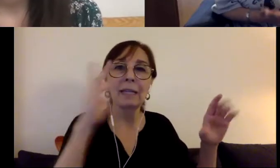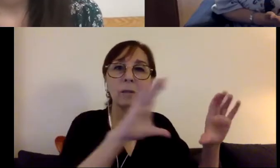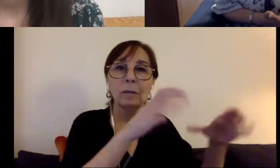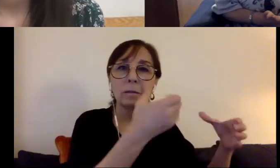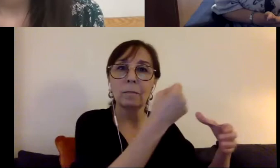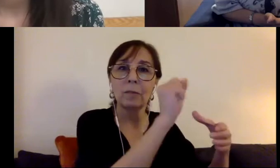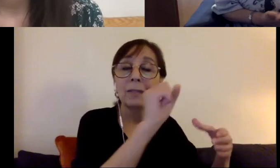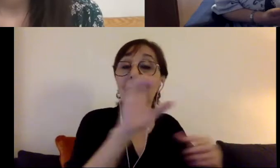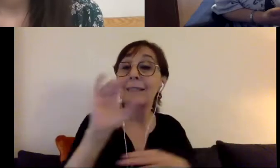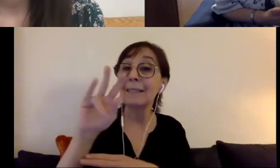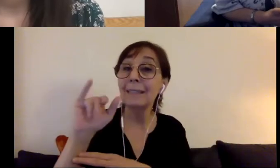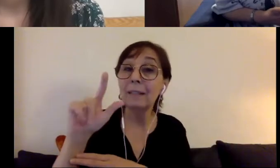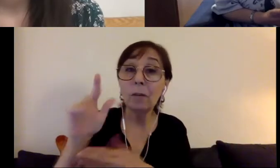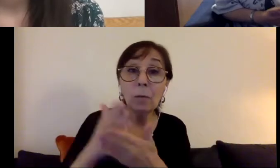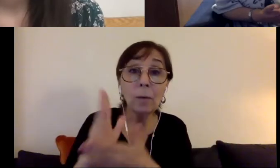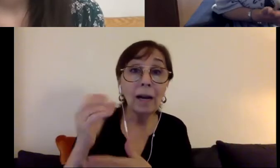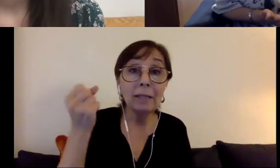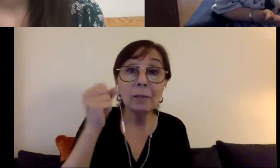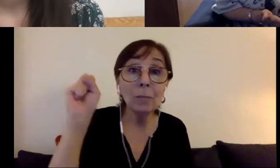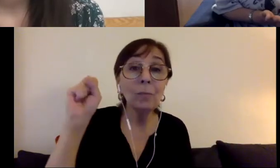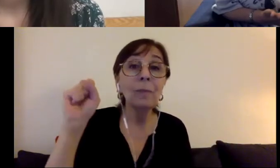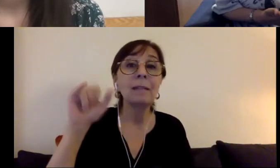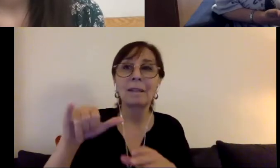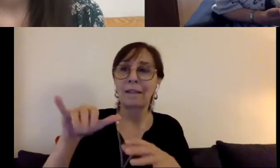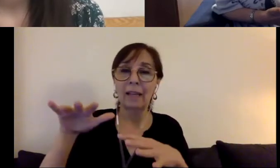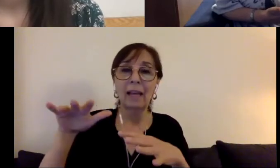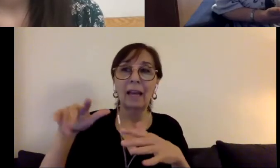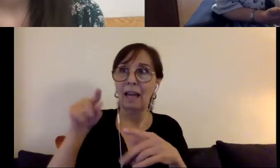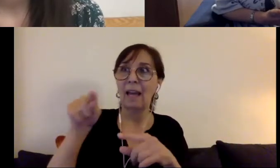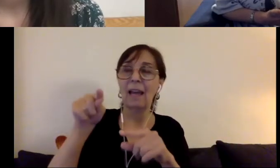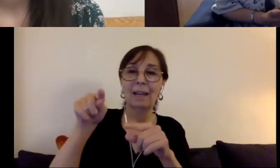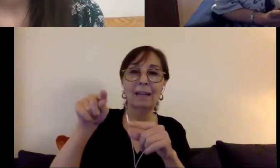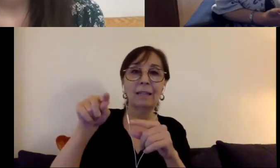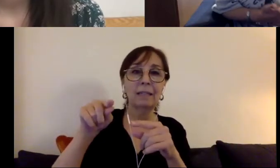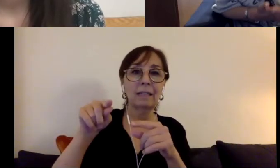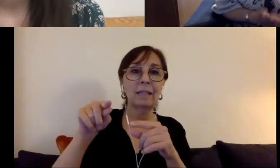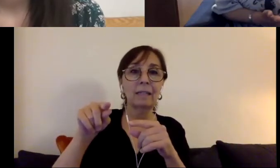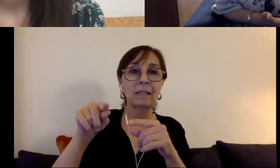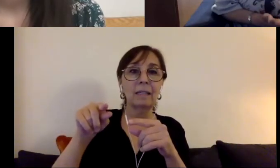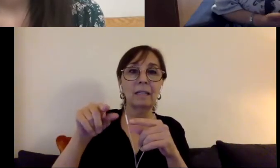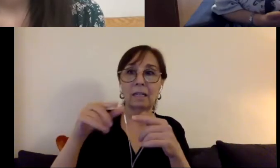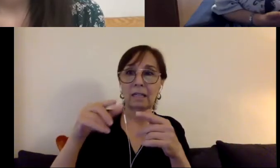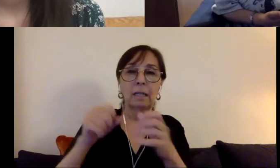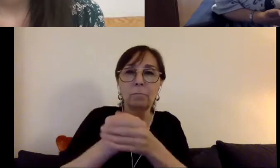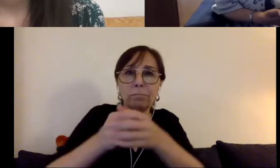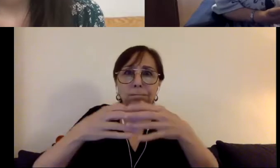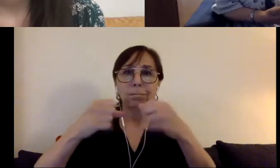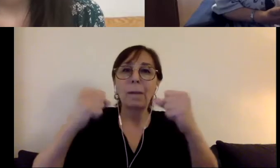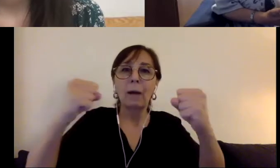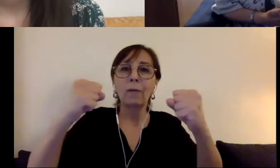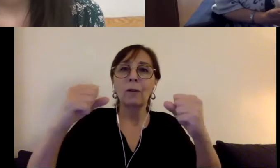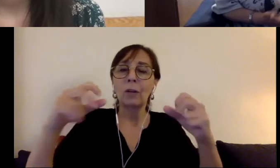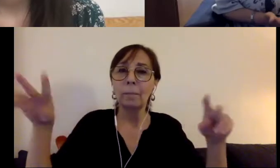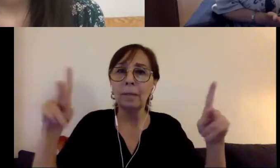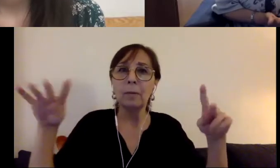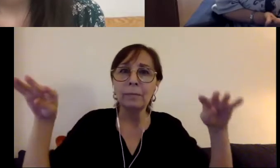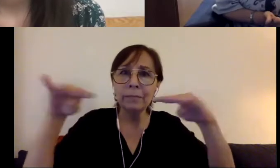movement, which you know was really becoming quite visible and powerful in